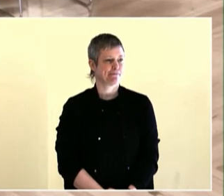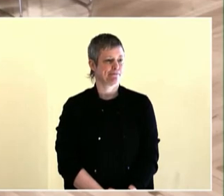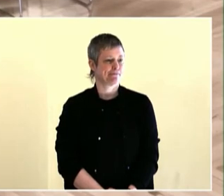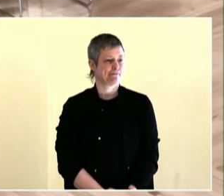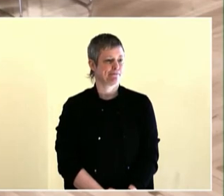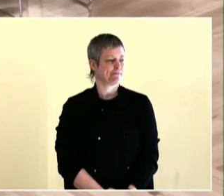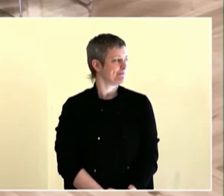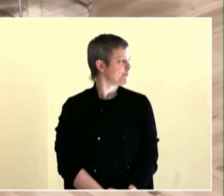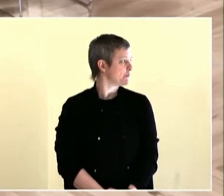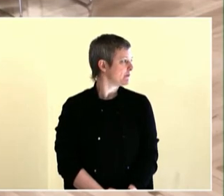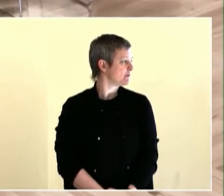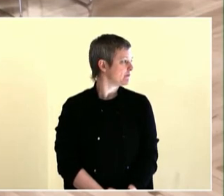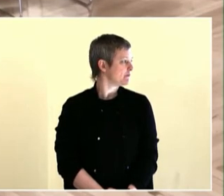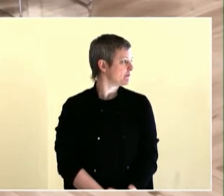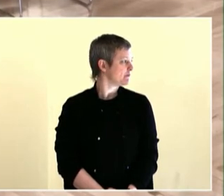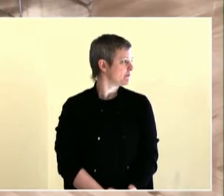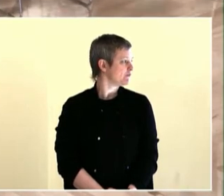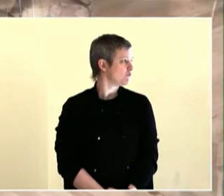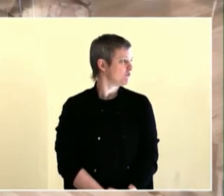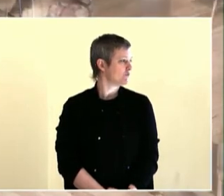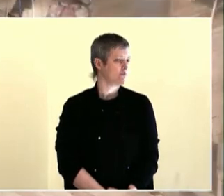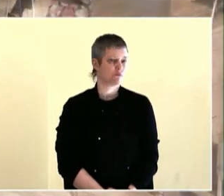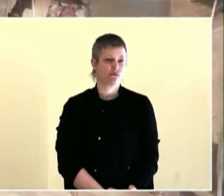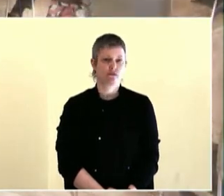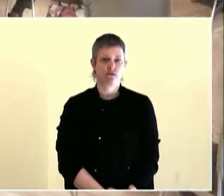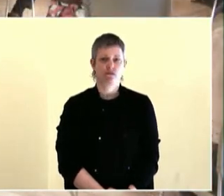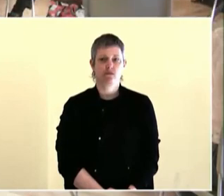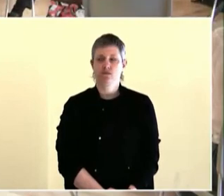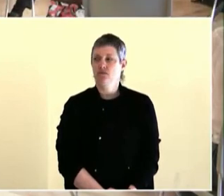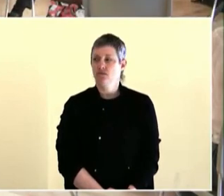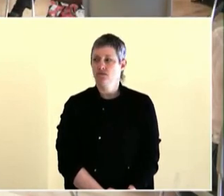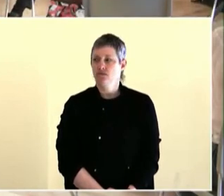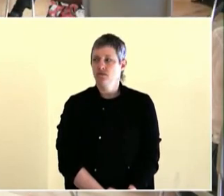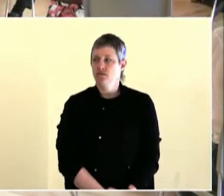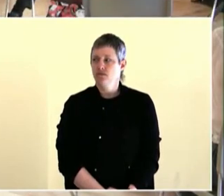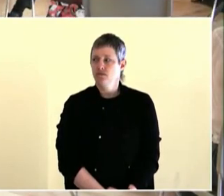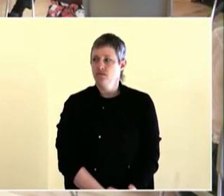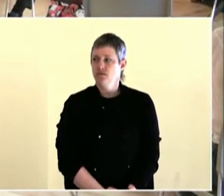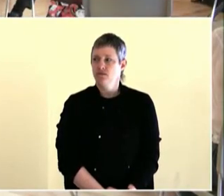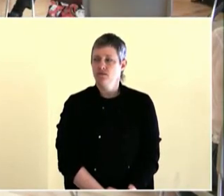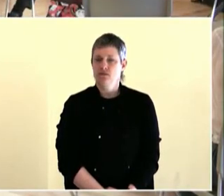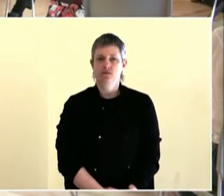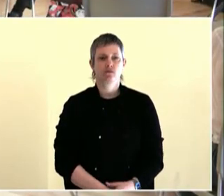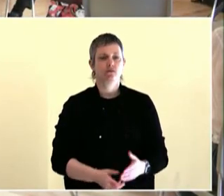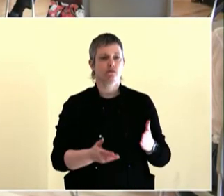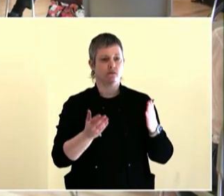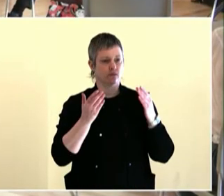see regardless of where you live, even the folks online. So thank you, everyone. Thank you so much.